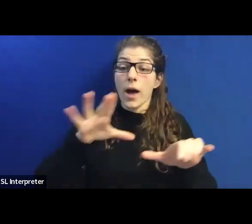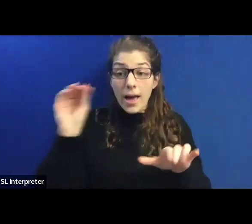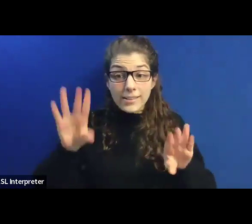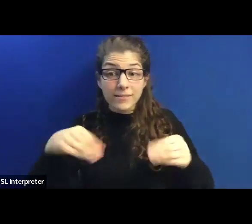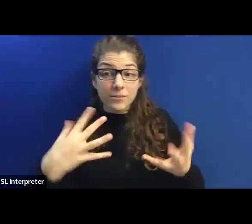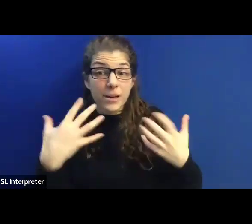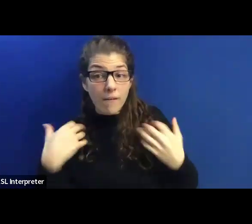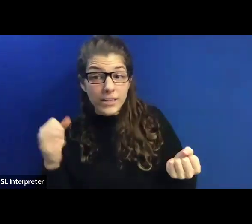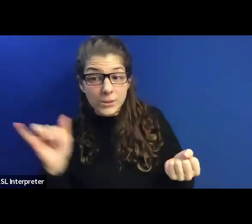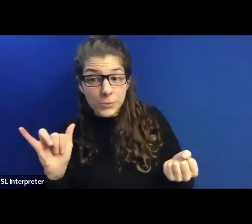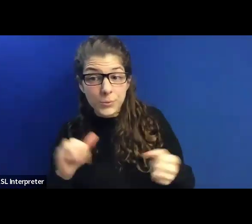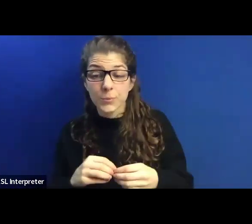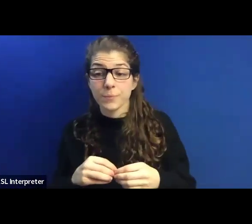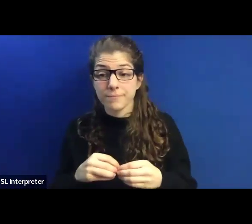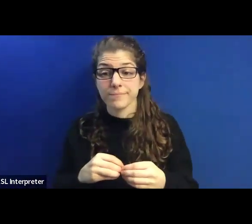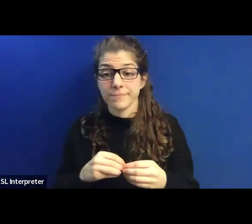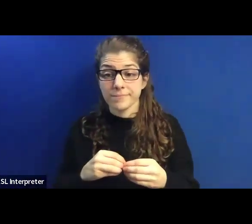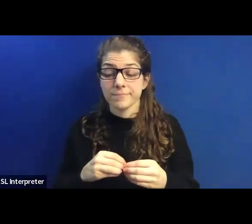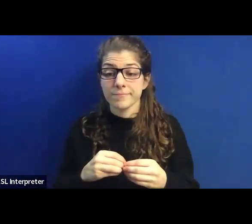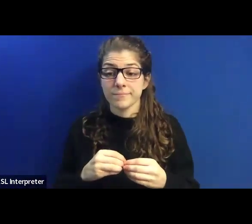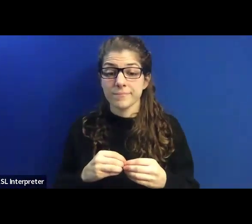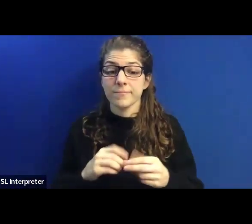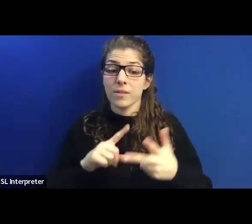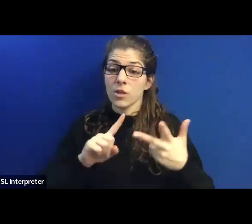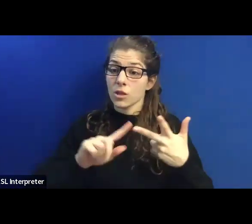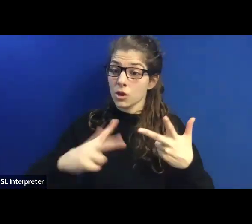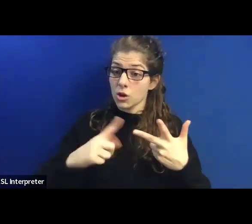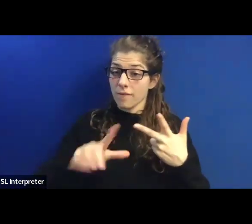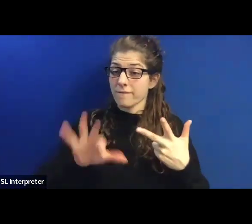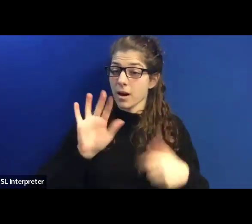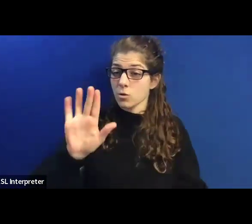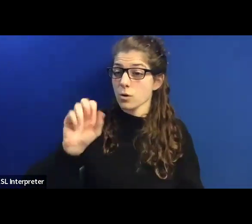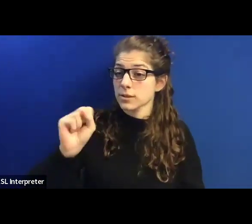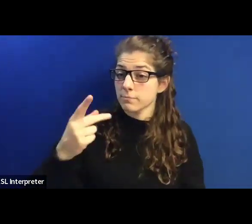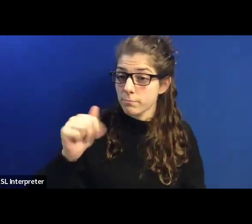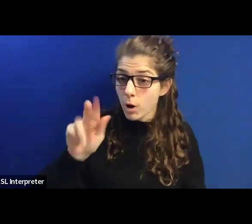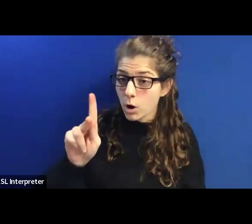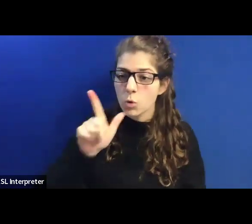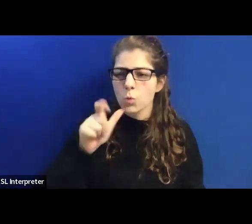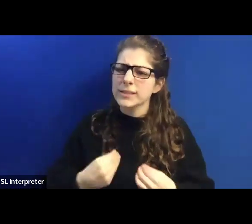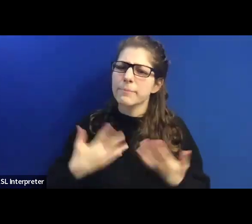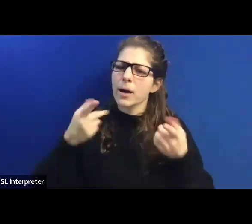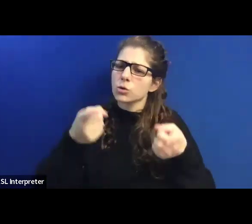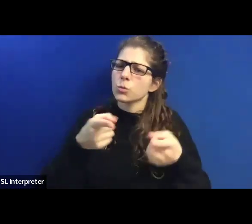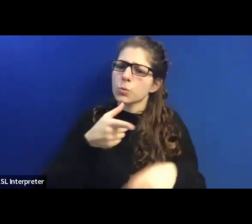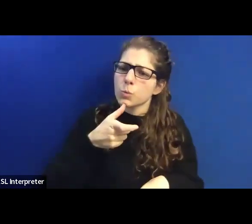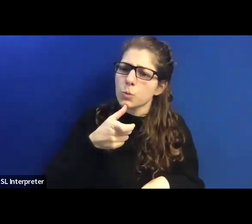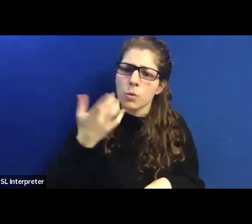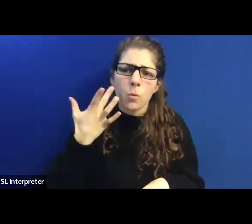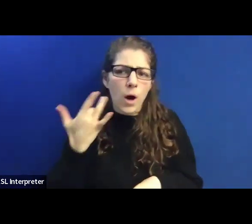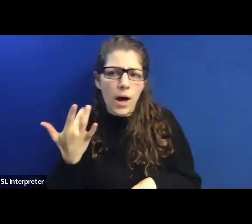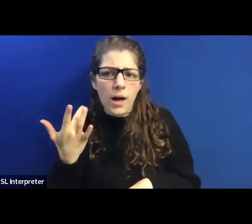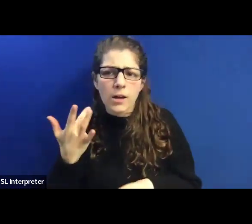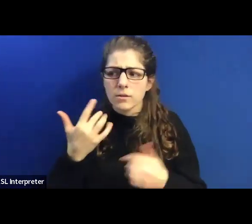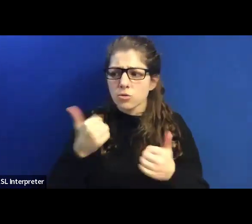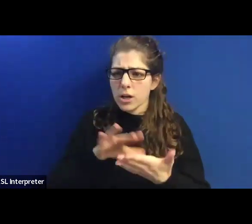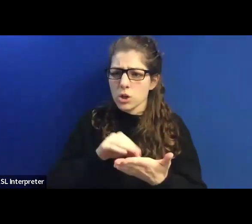The third was find your spark. Who inspires you? Why? Try to learn from that.